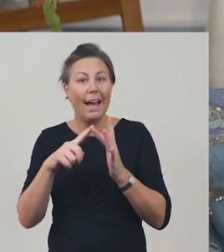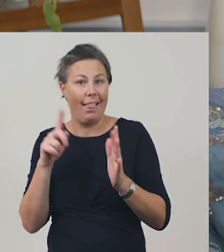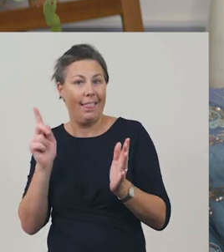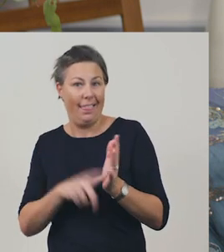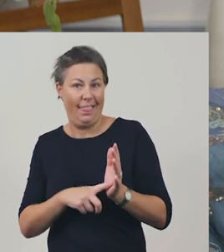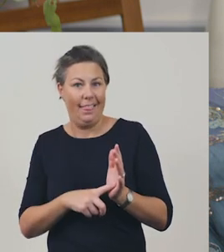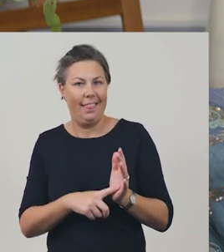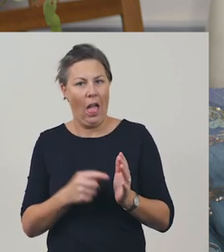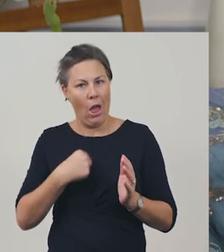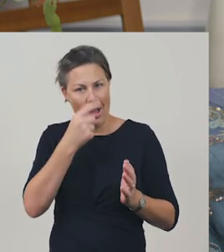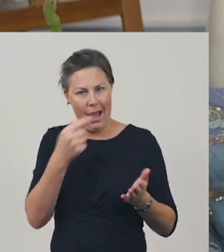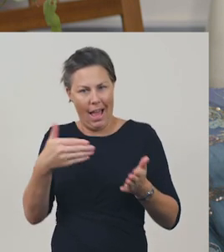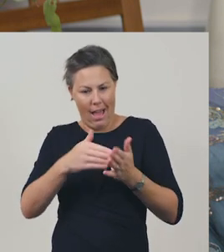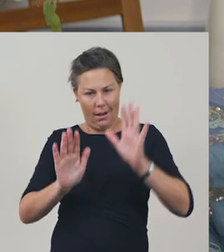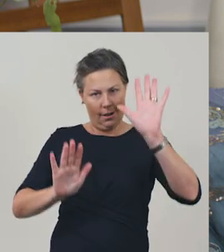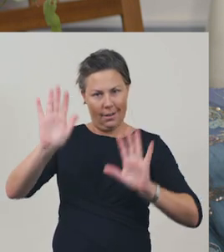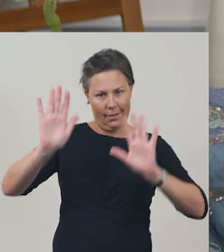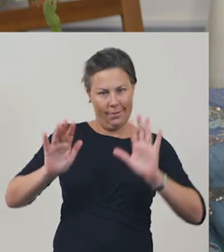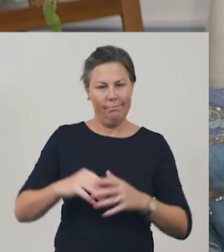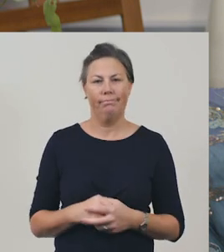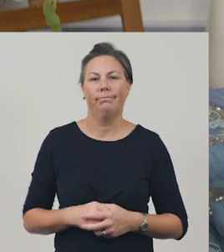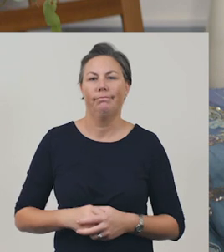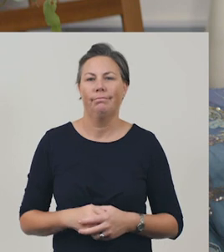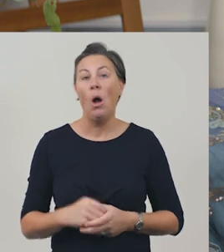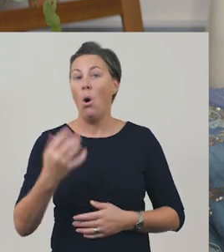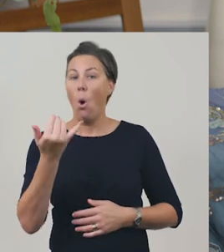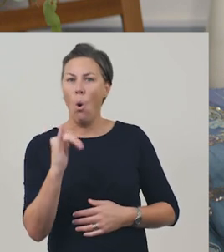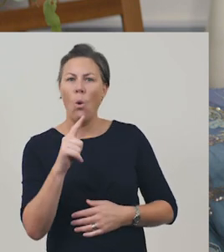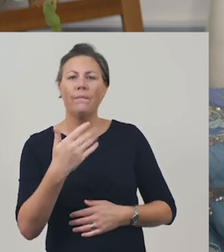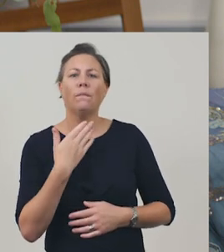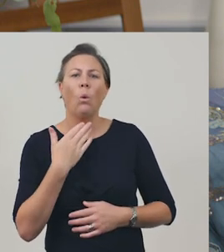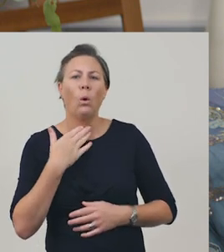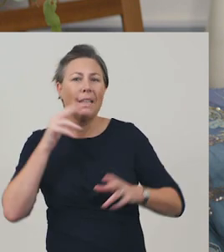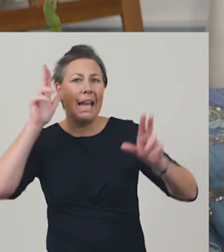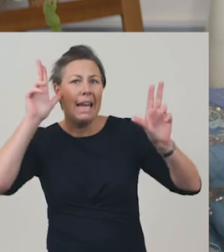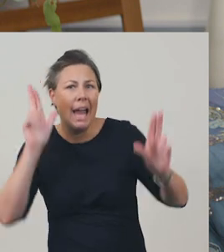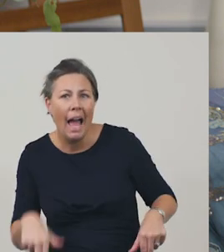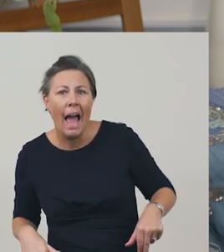Now I'm going to show you how to use volume to make your performance more entertaining.